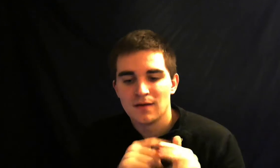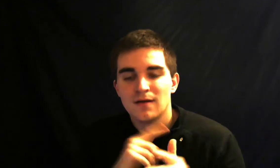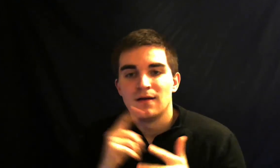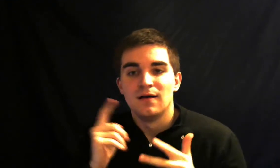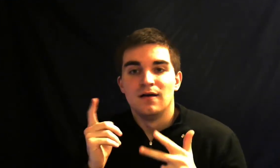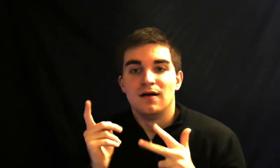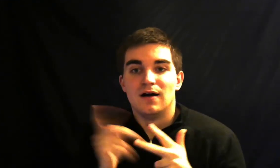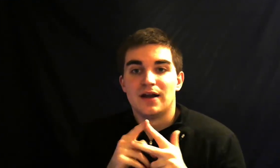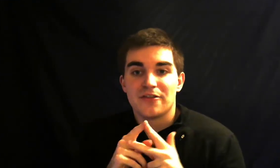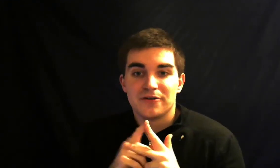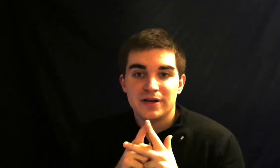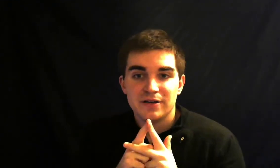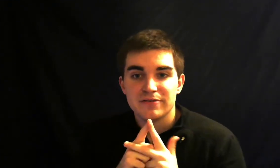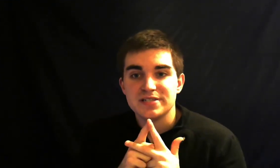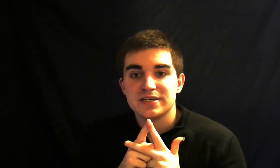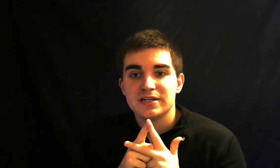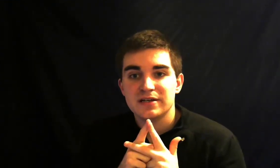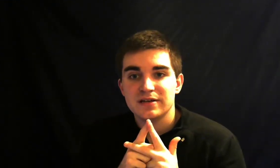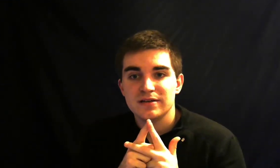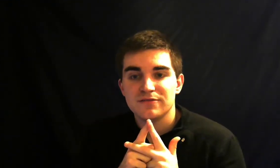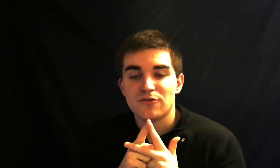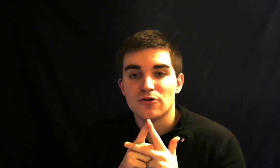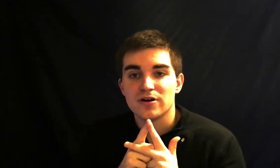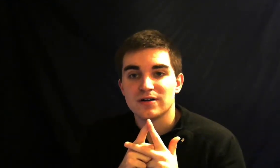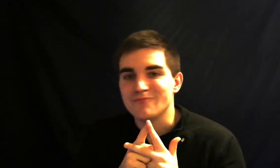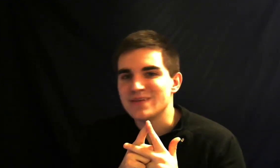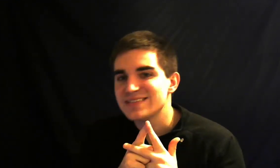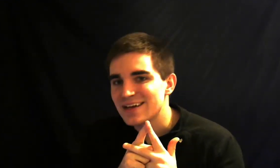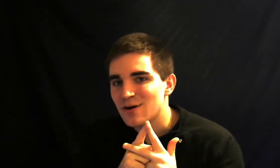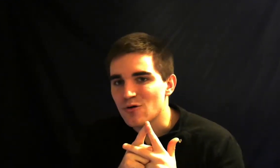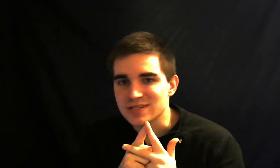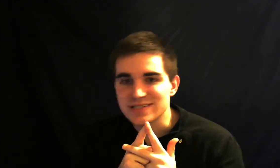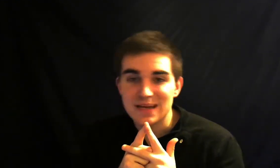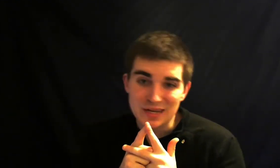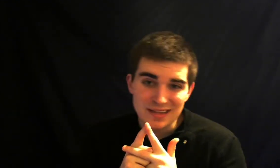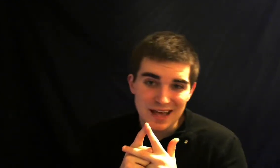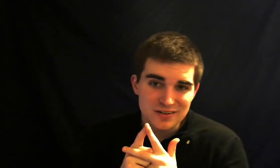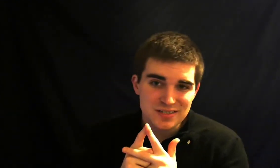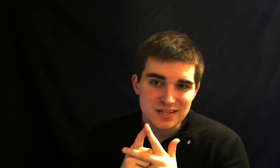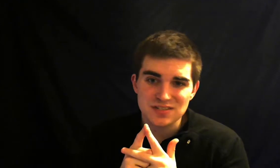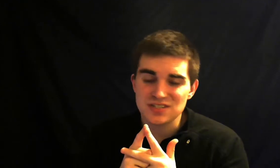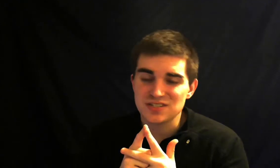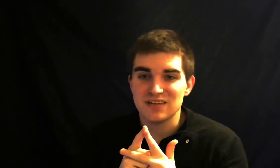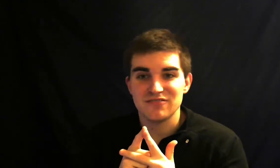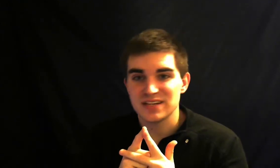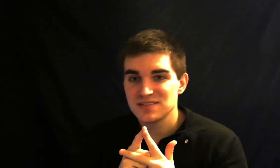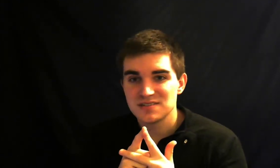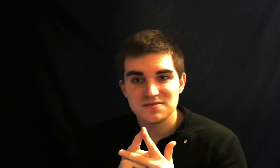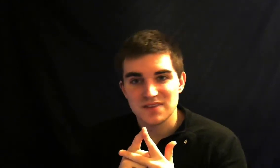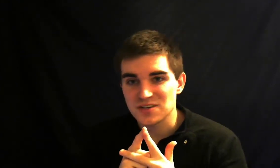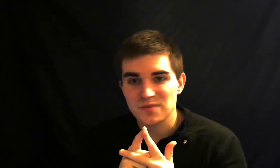another reason for missing or skipping letters is just advanced fingerspelling